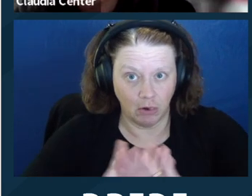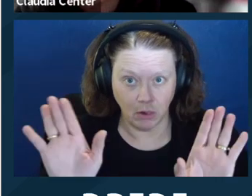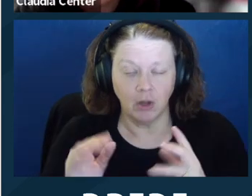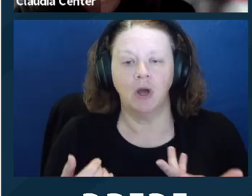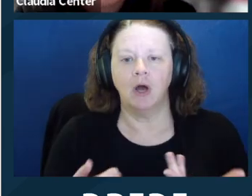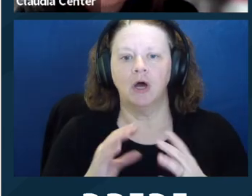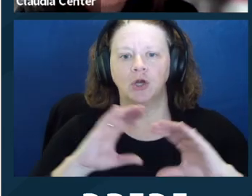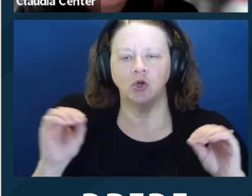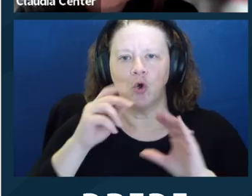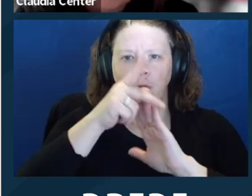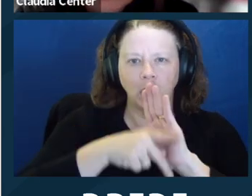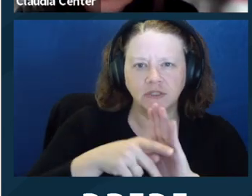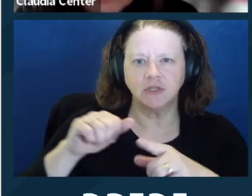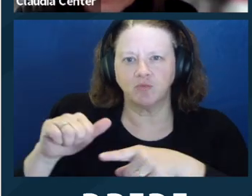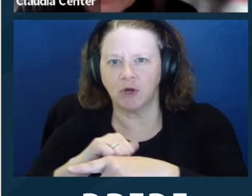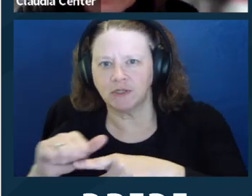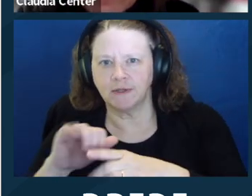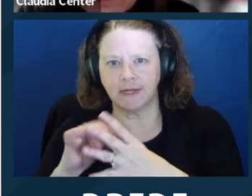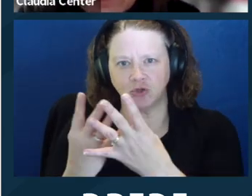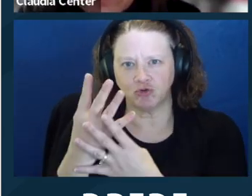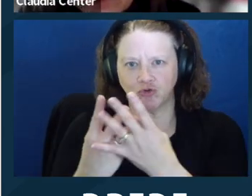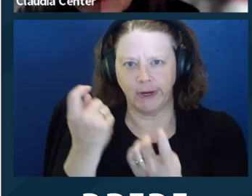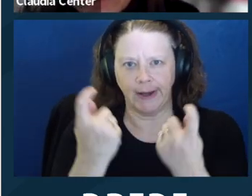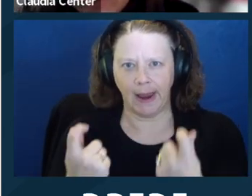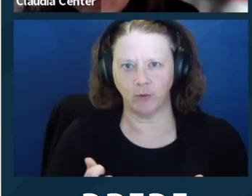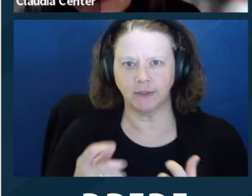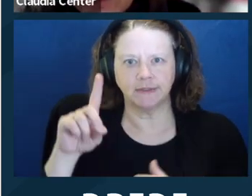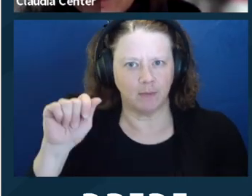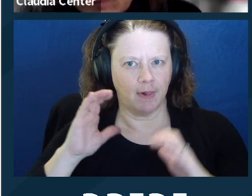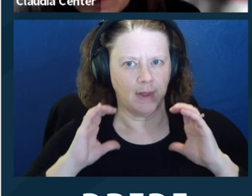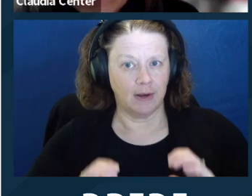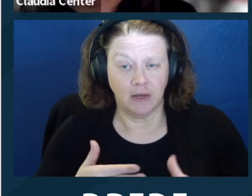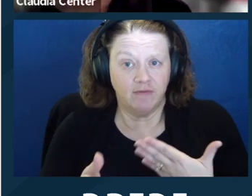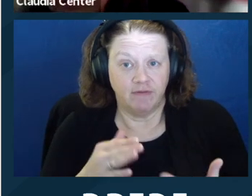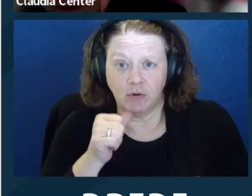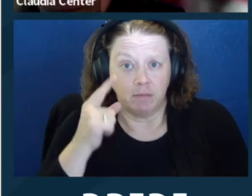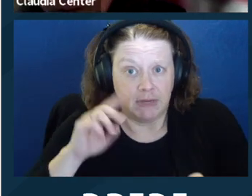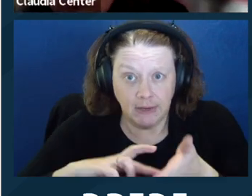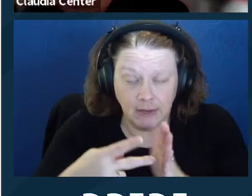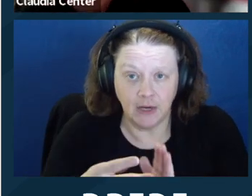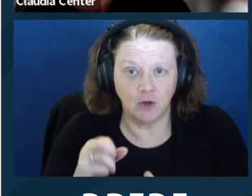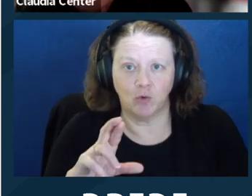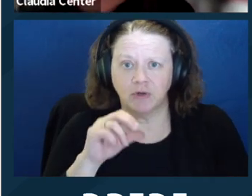doesn't single out people with disabilities. We also want to provide reasonable accommodation